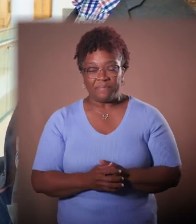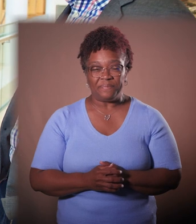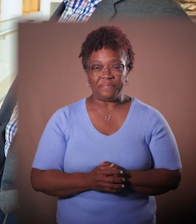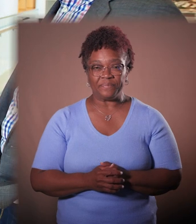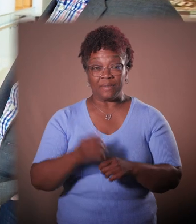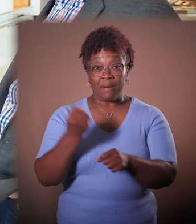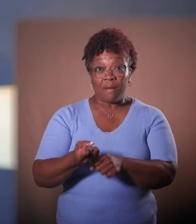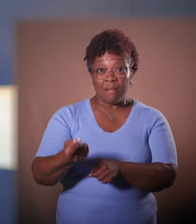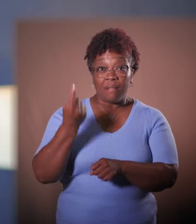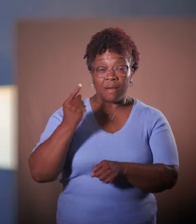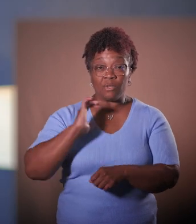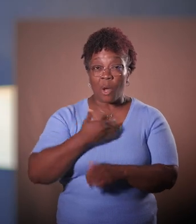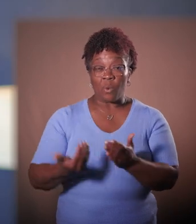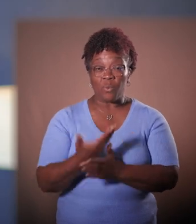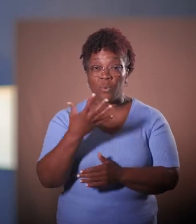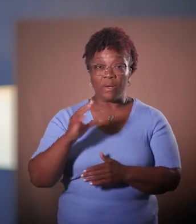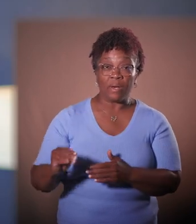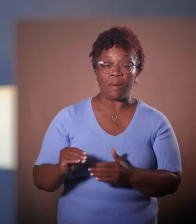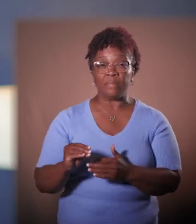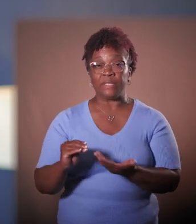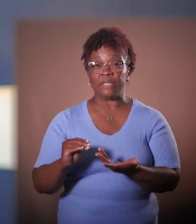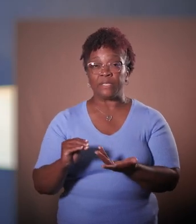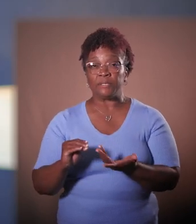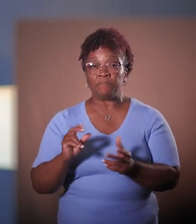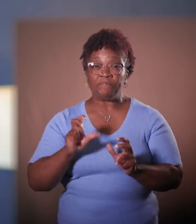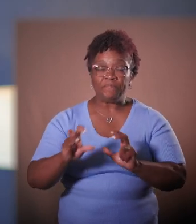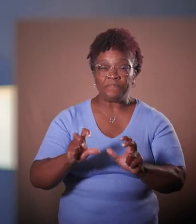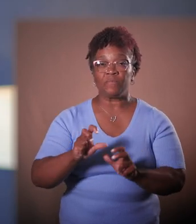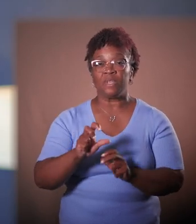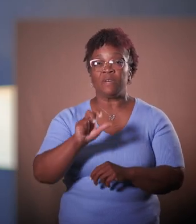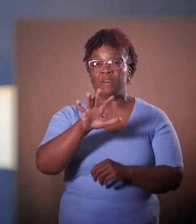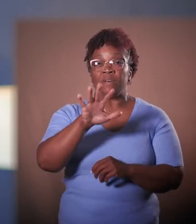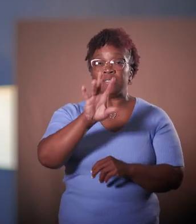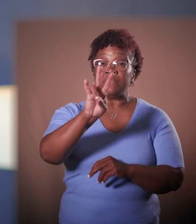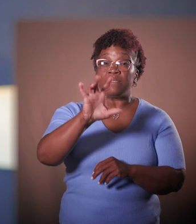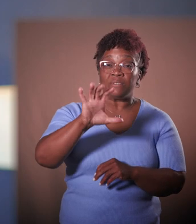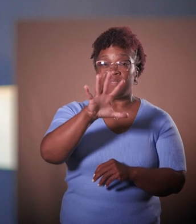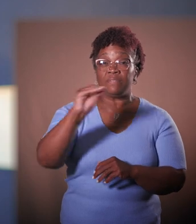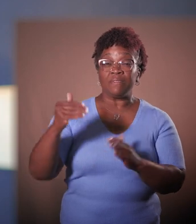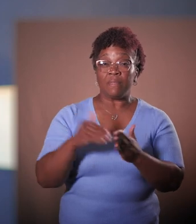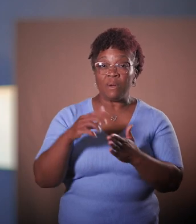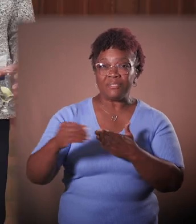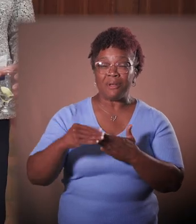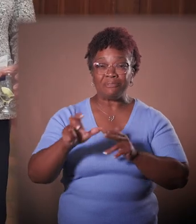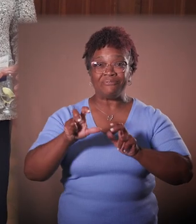And last year, our startups generated more than three quarters of $1B dollars in investment activity.